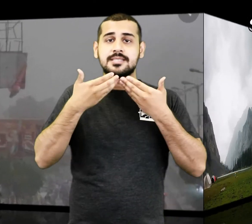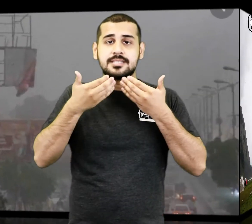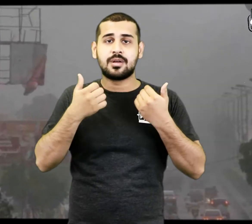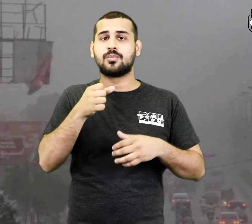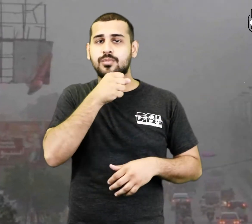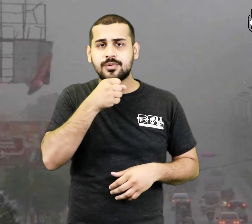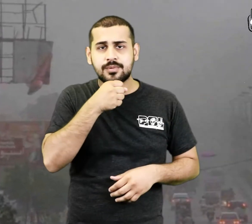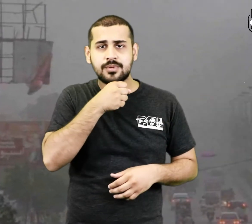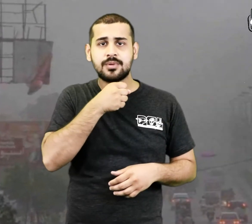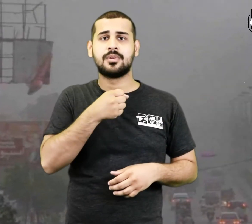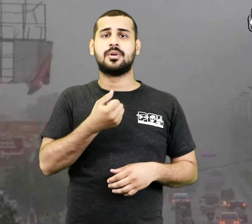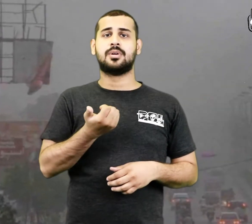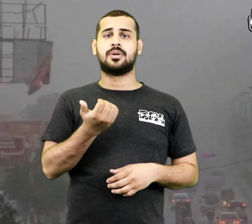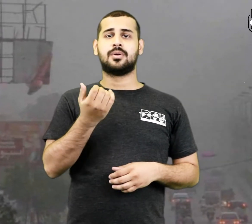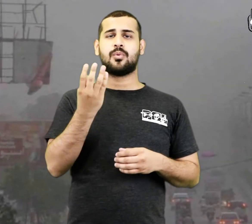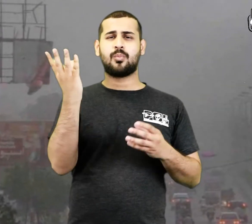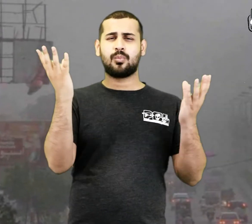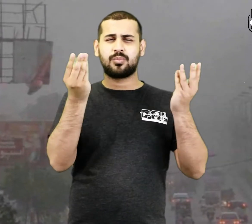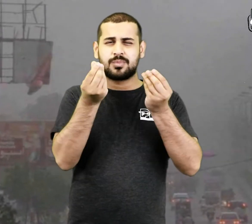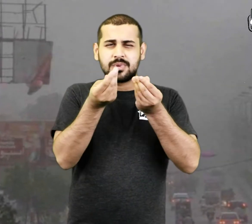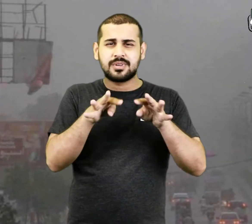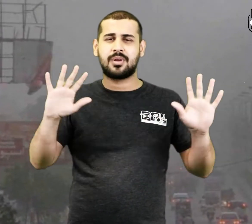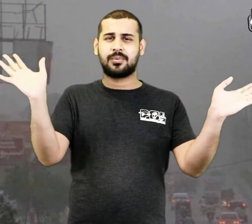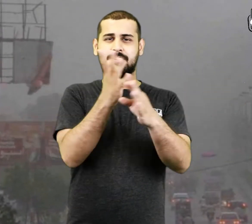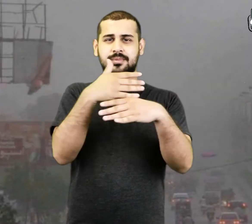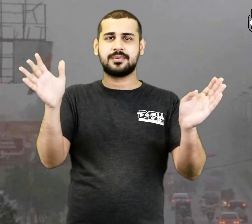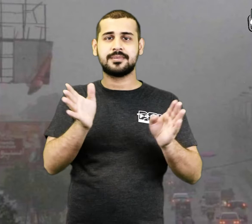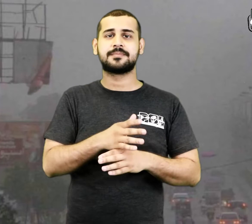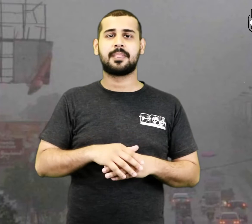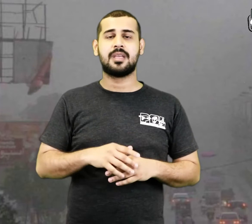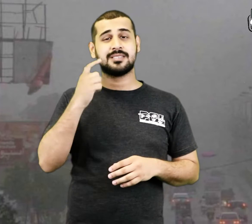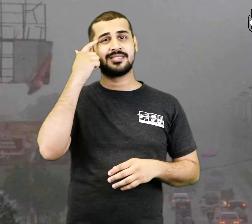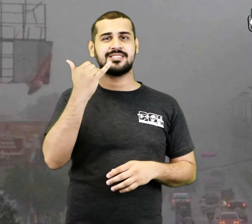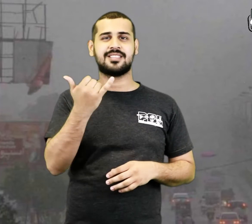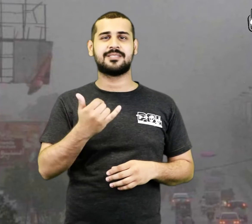Dust storms are likely in Sindh and Balochistan.